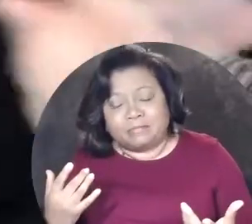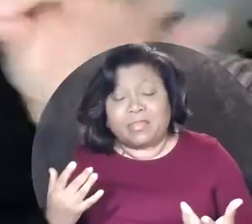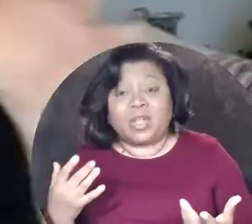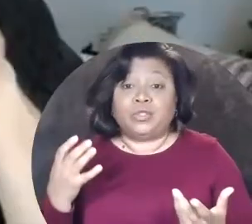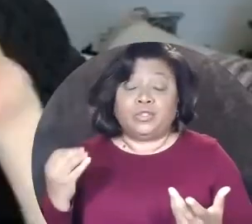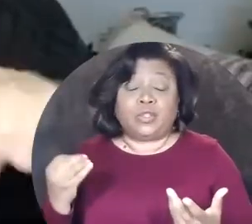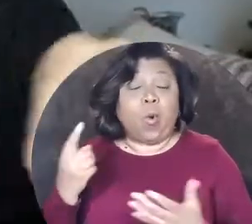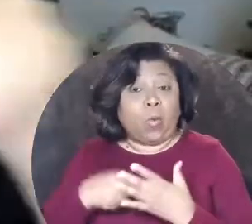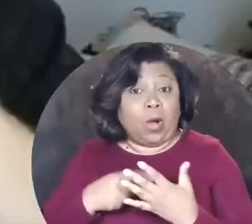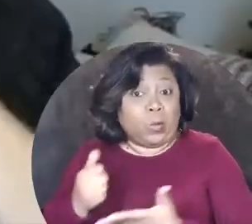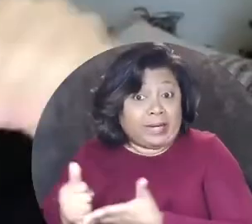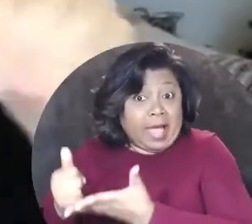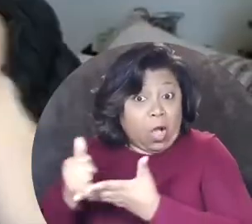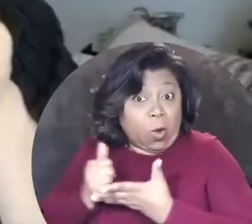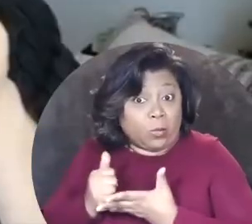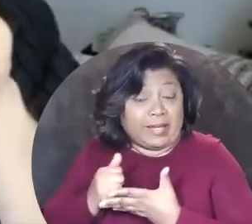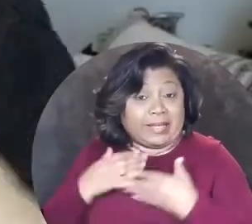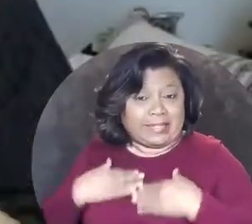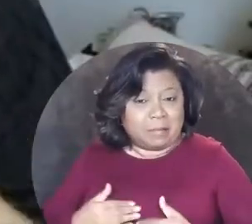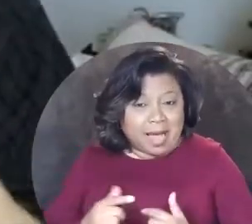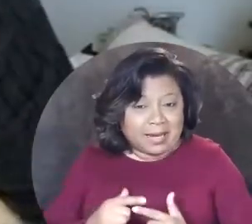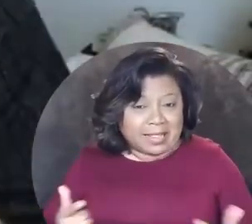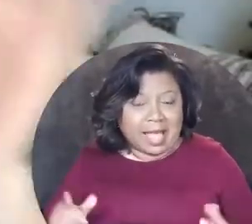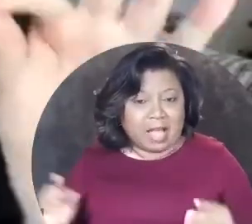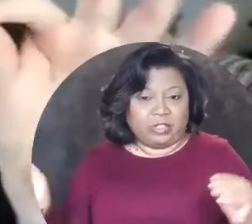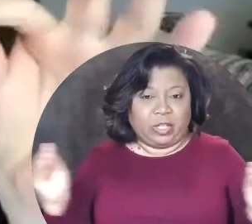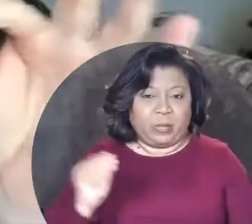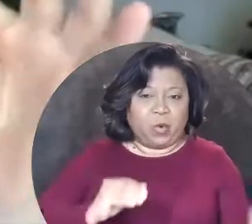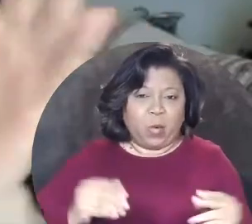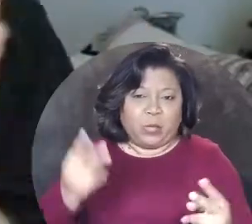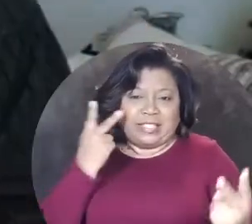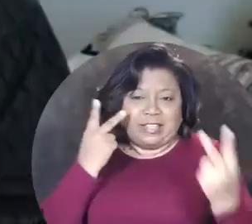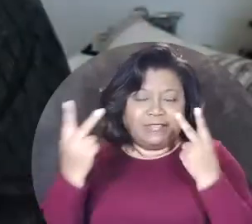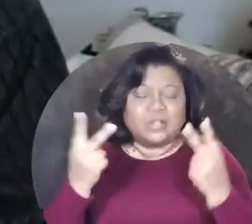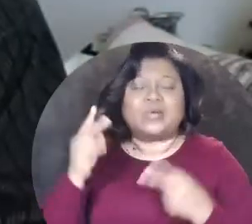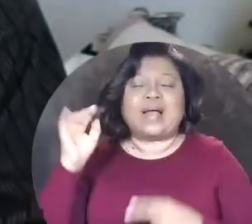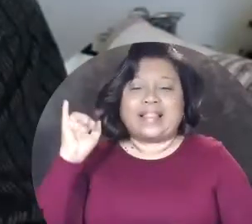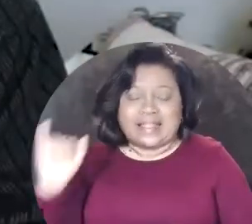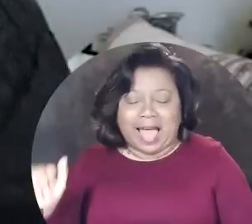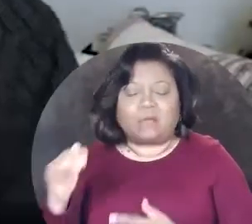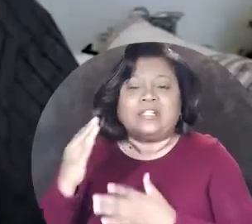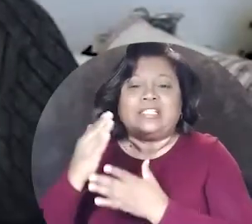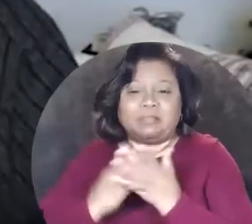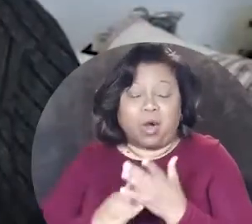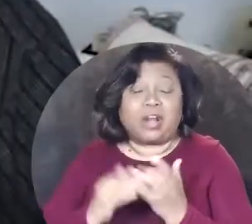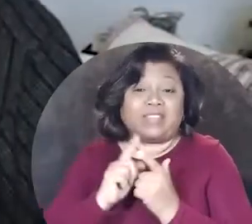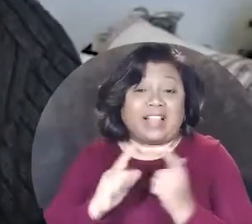so what was helpful was the body language, the movements, the visuals, that was a part of the